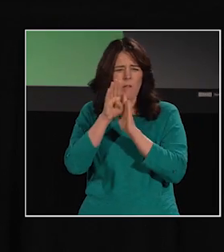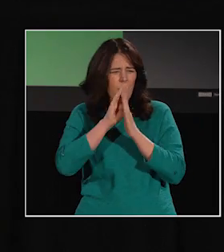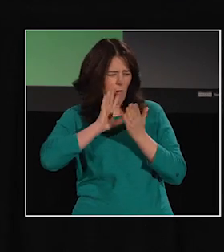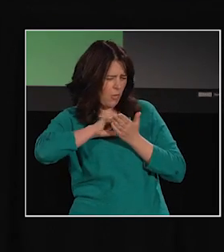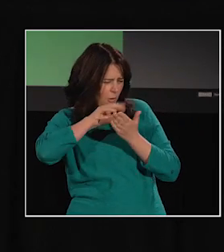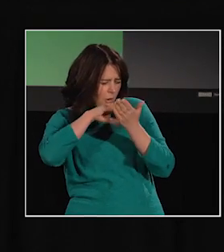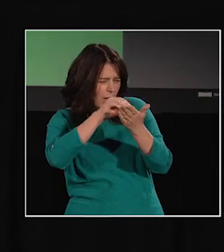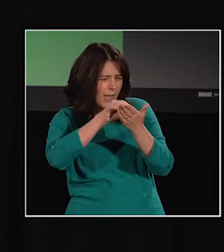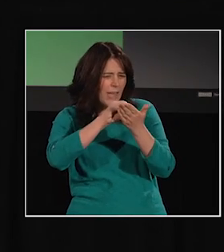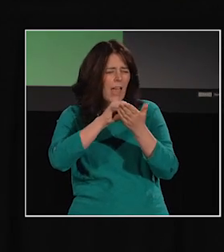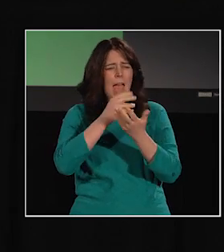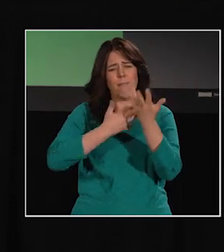and doing well in school.